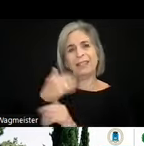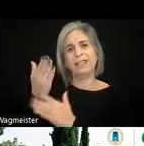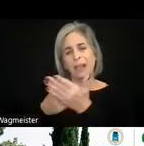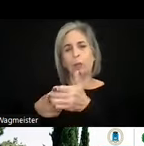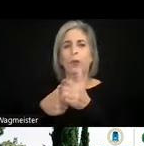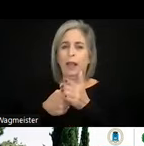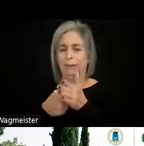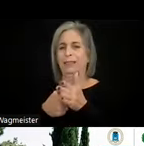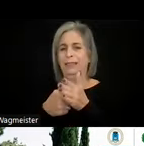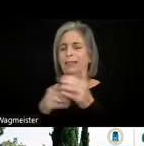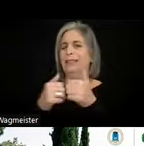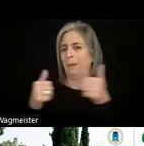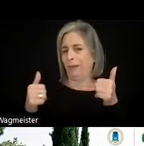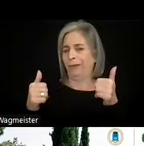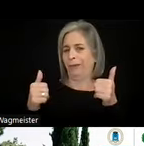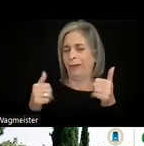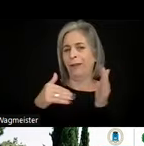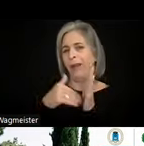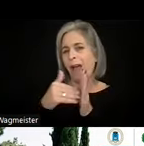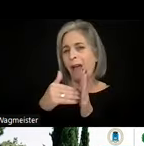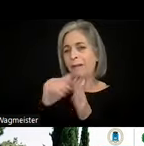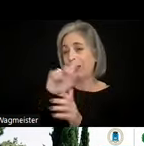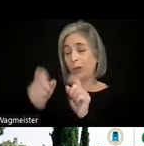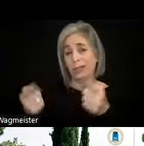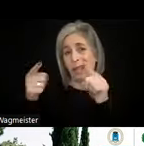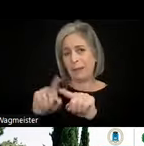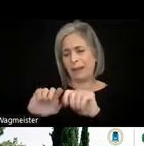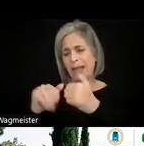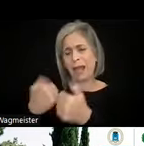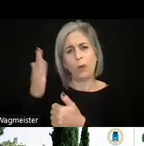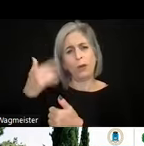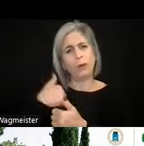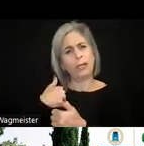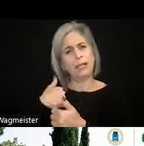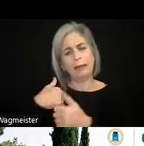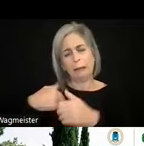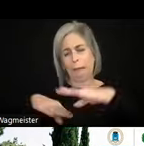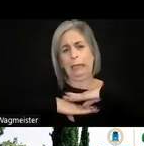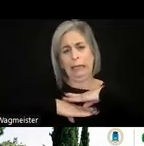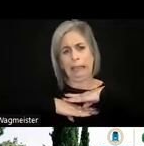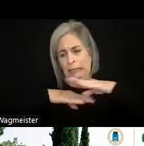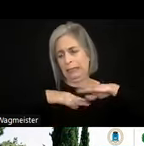So often we get the question, how are we ever supposed to meet the accessibility act? That is